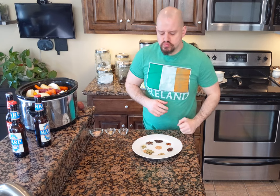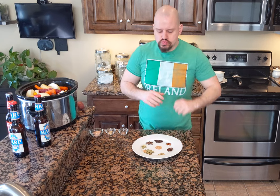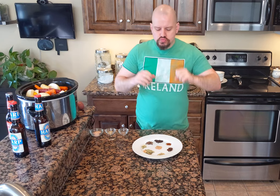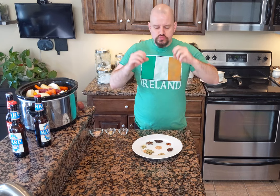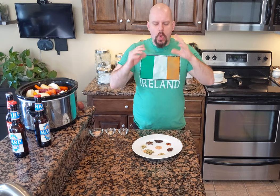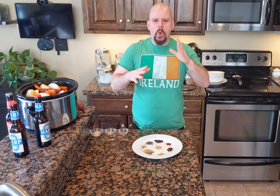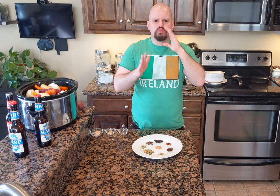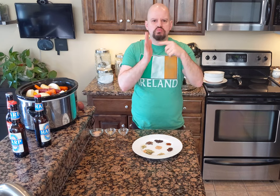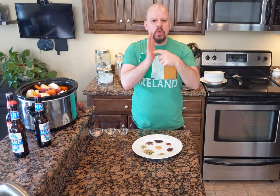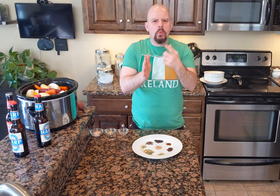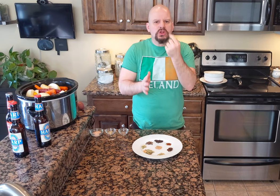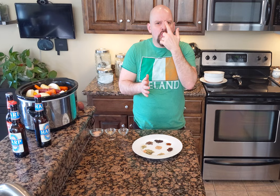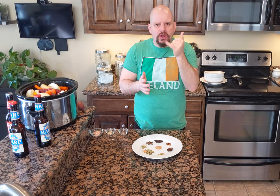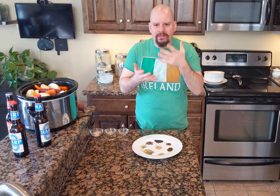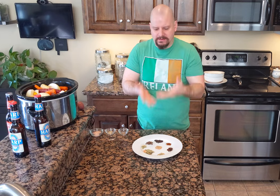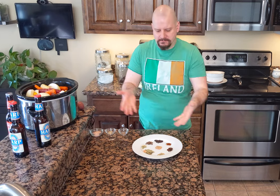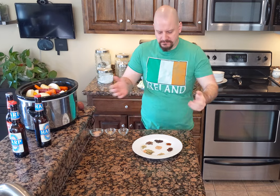I'm showing you what it looks like.